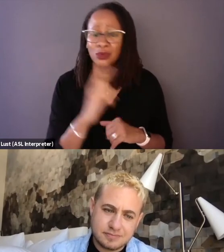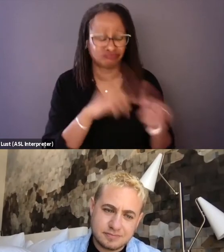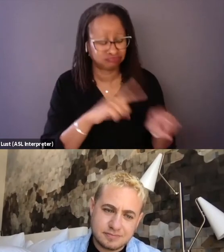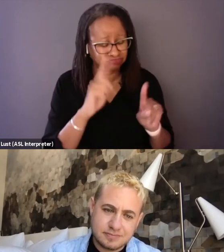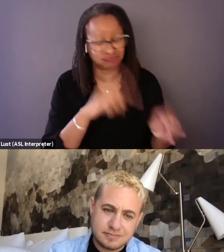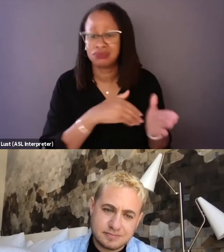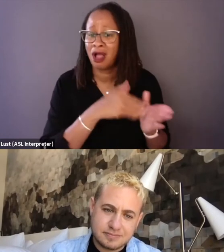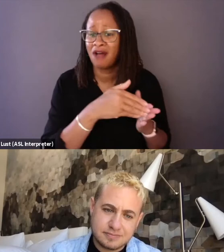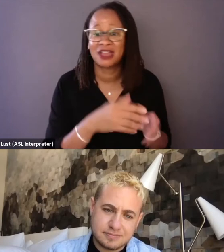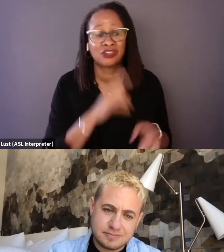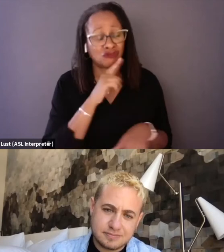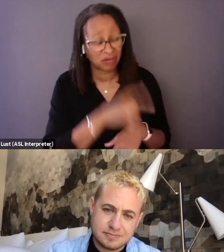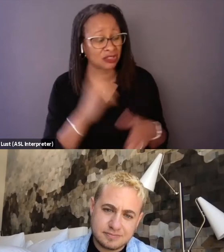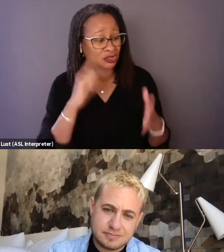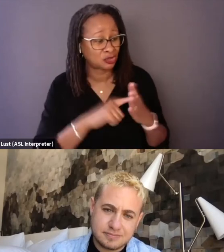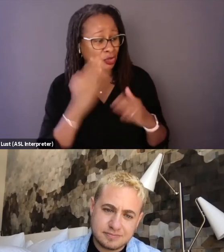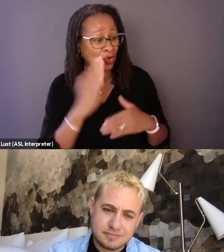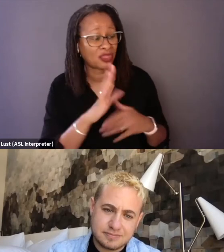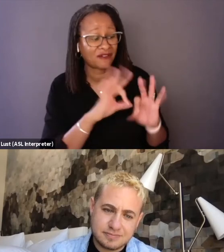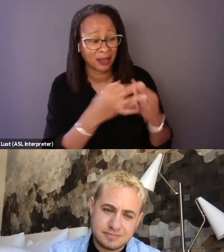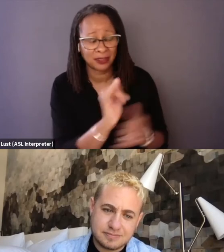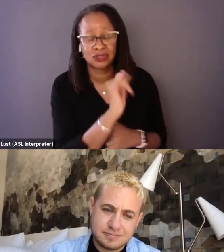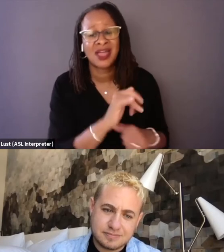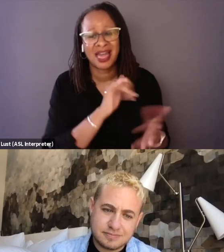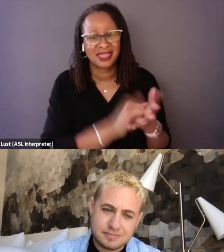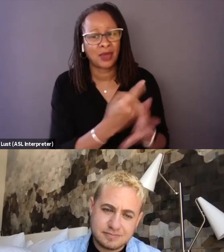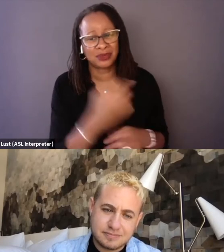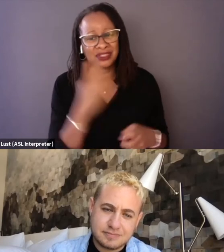and really get to know these families. So that one, that one was really, really tough for me,